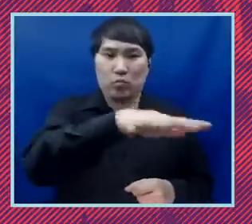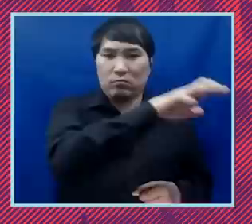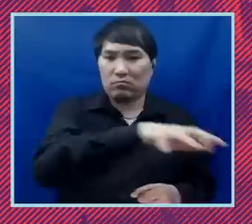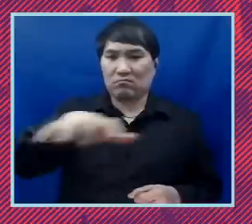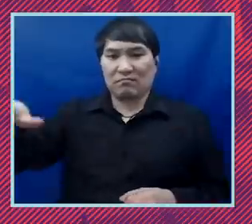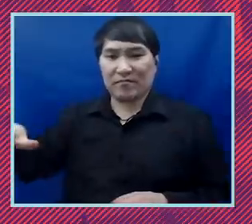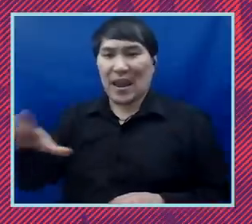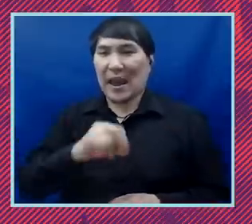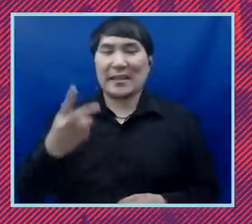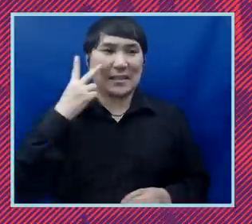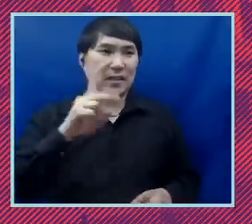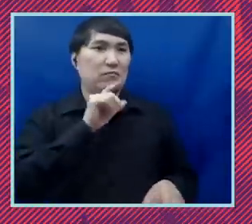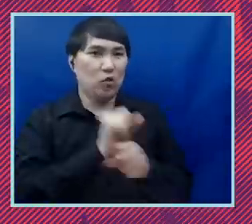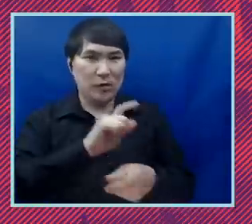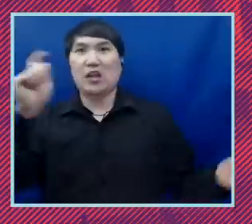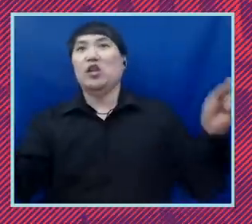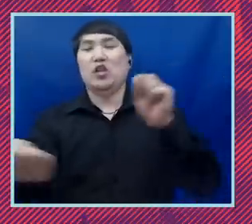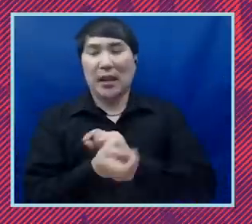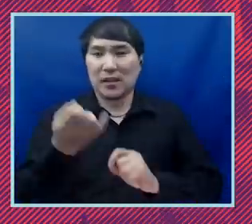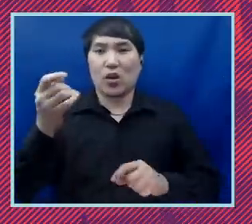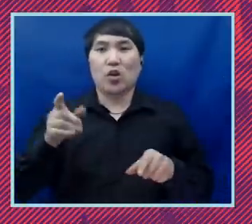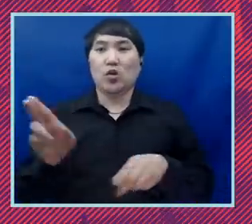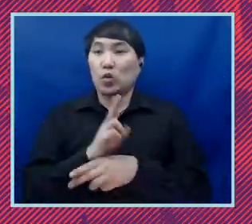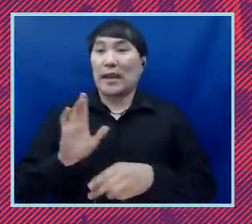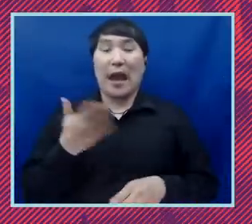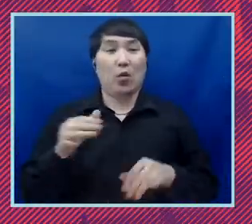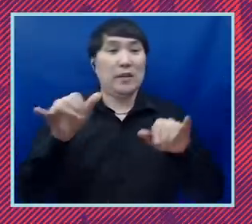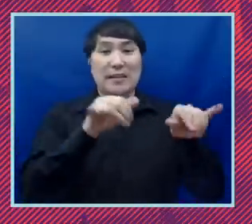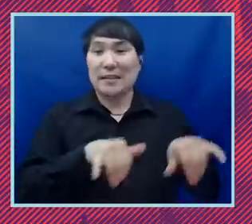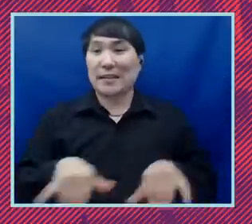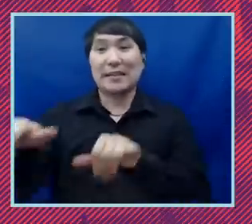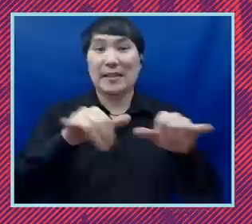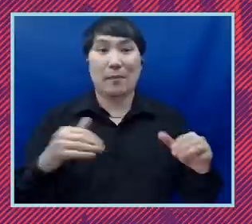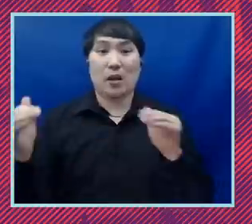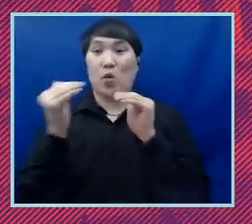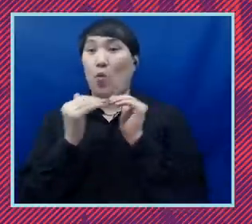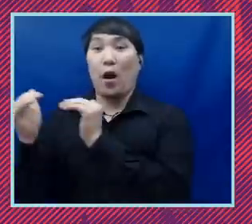that we hope to see through our systemic equality agenda, we know that it's not just about what